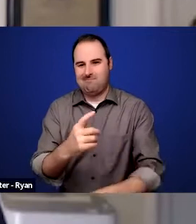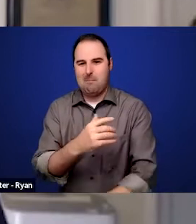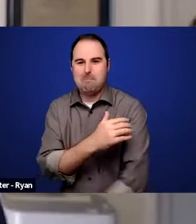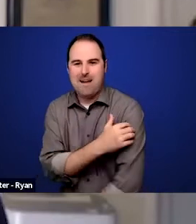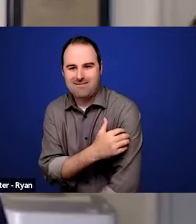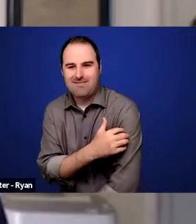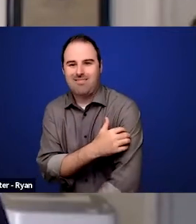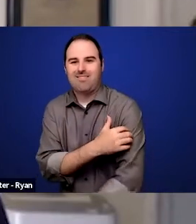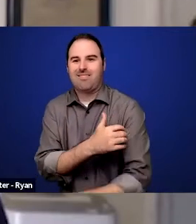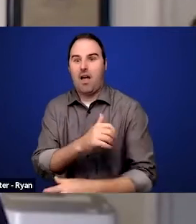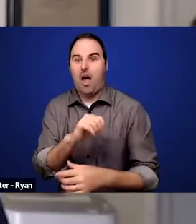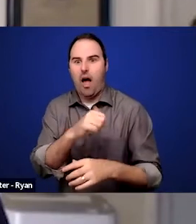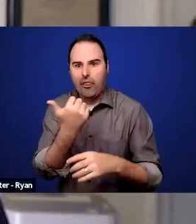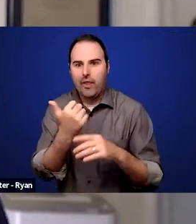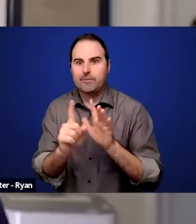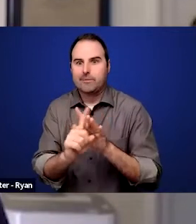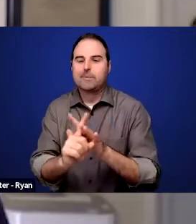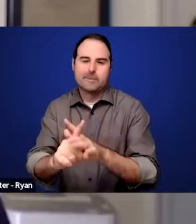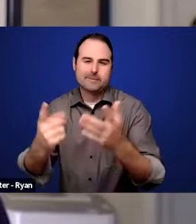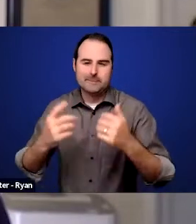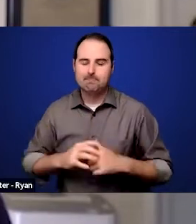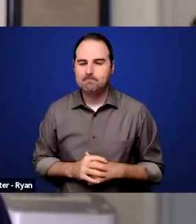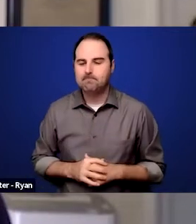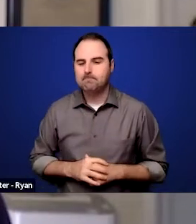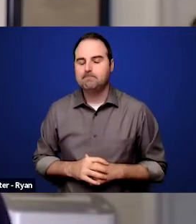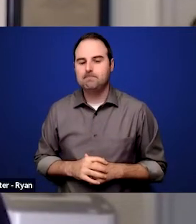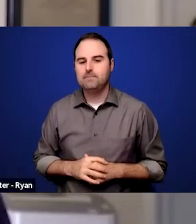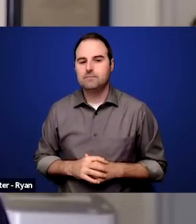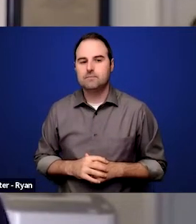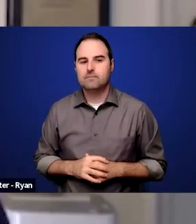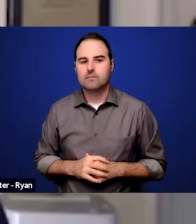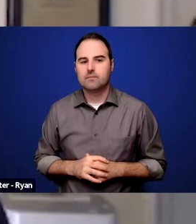So I think looking at other disabilities